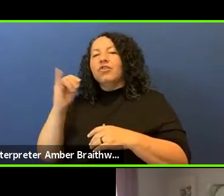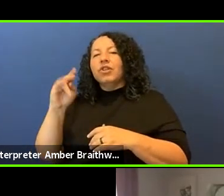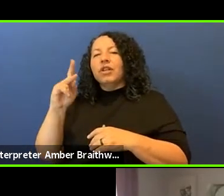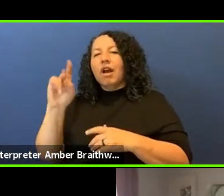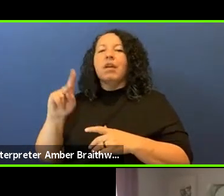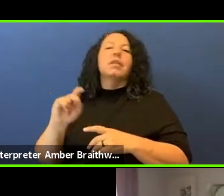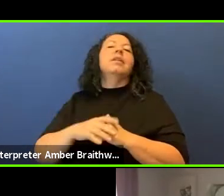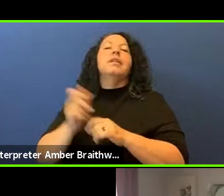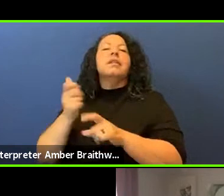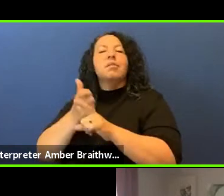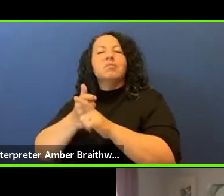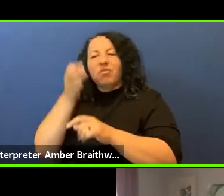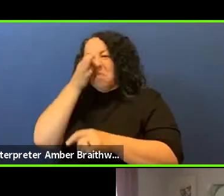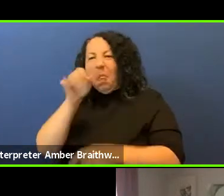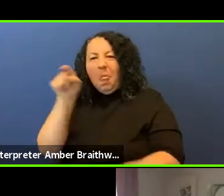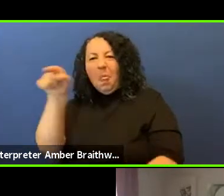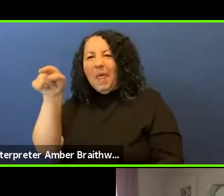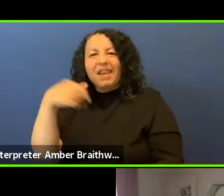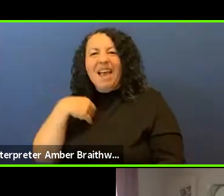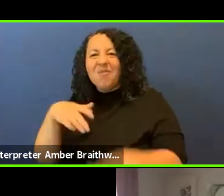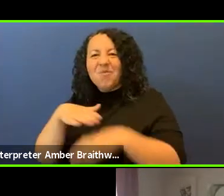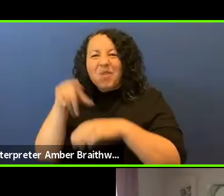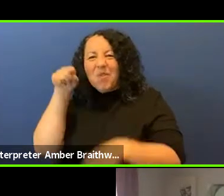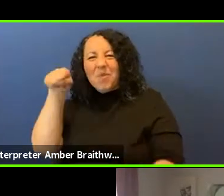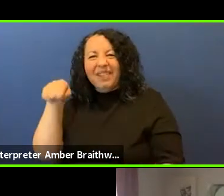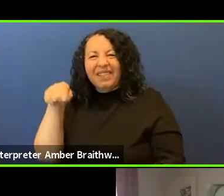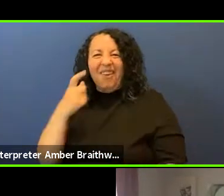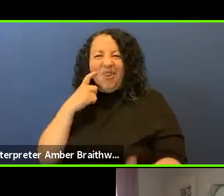reservation right there. I do want to say